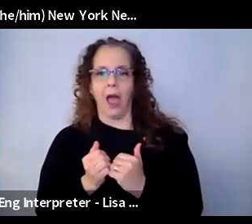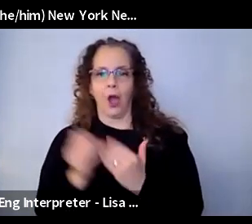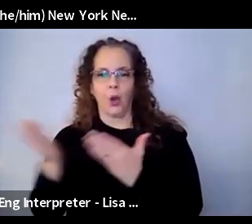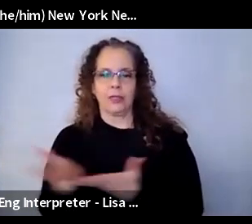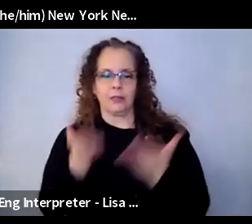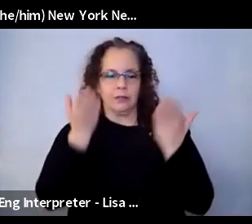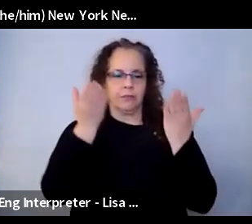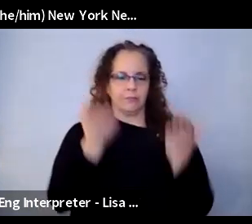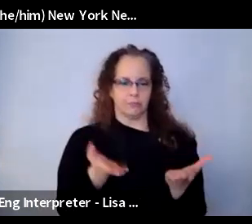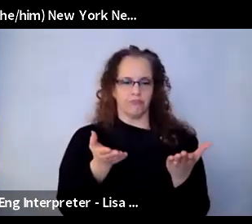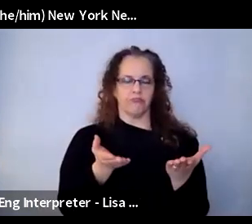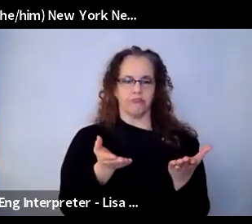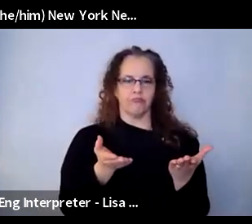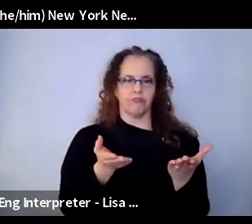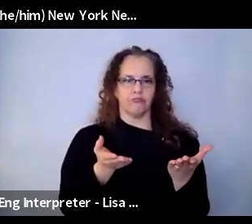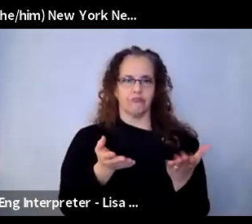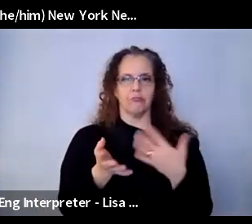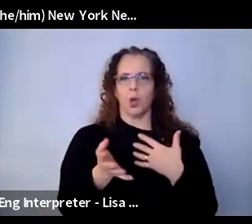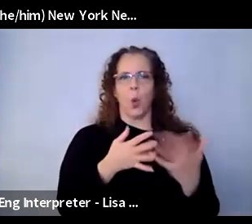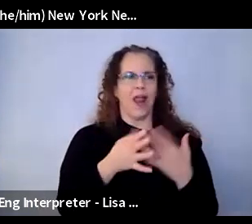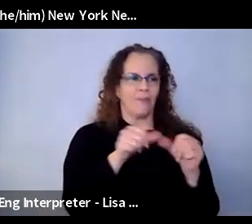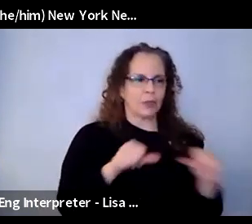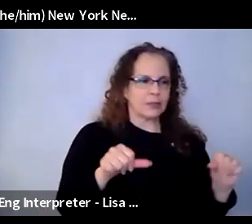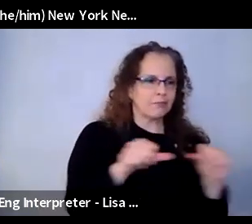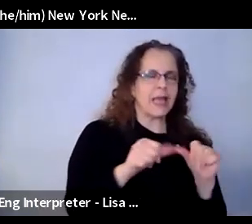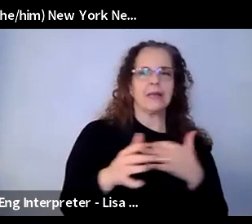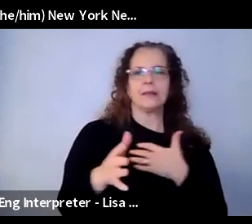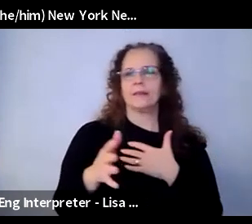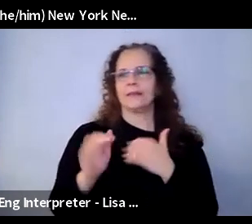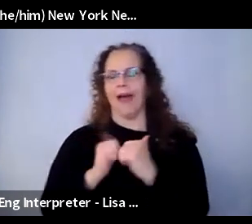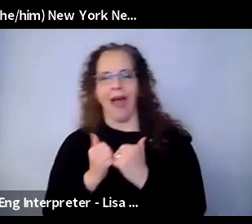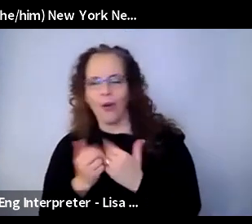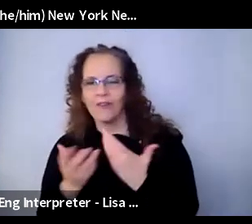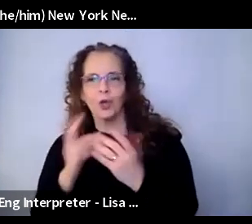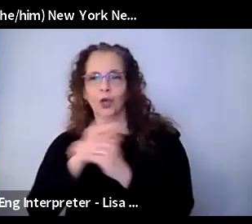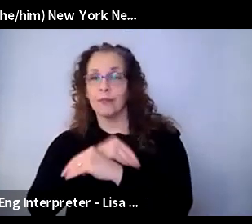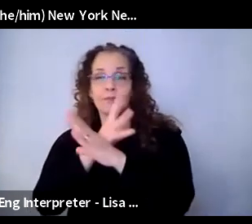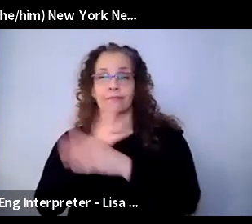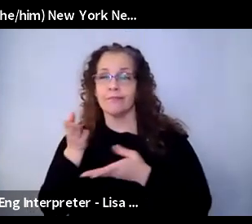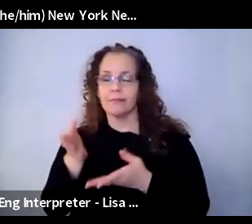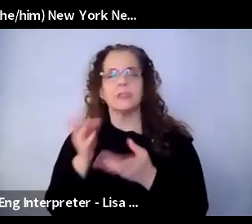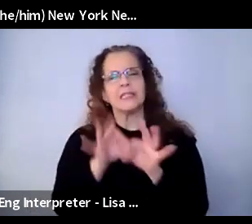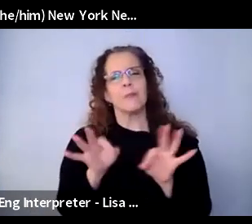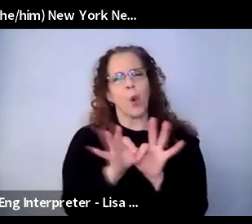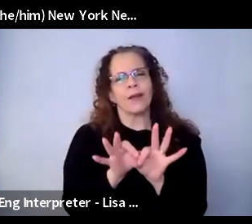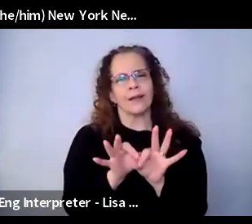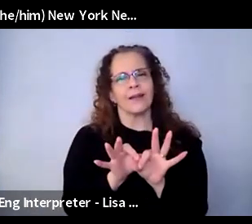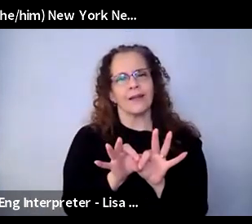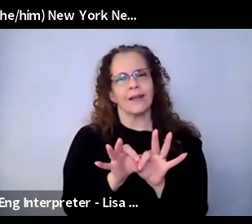whatever platform, whatever the space is, because we need to. I think it's important. It gives me hope to know and it's